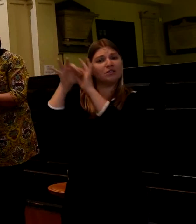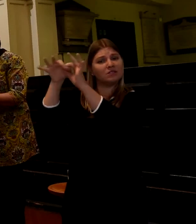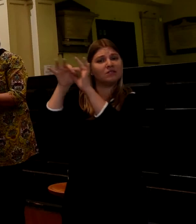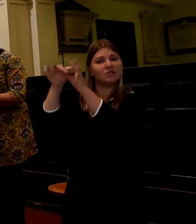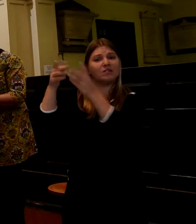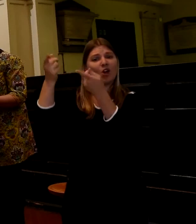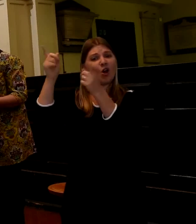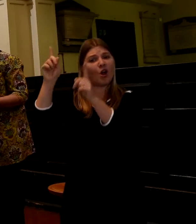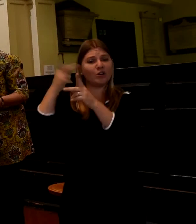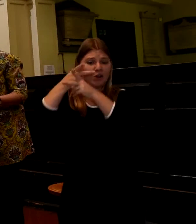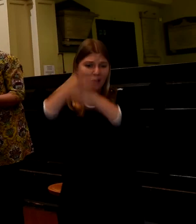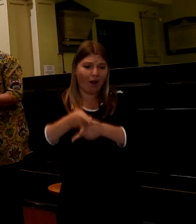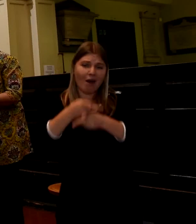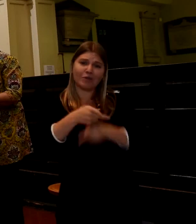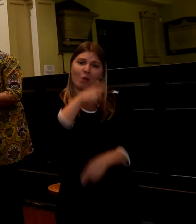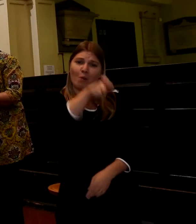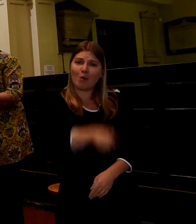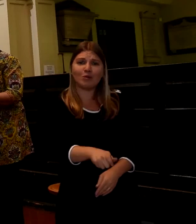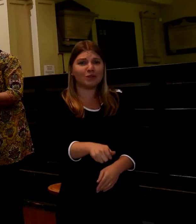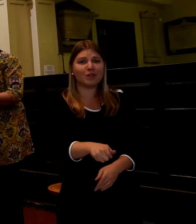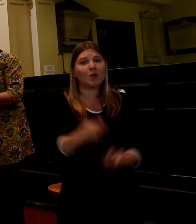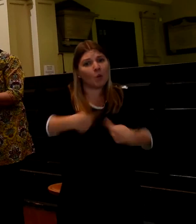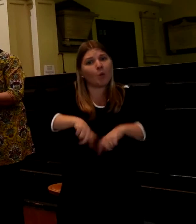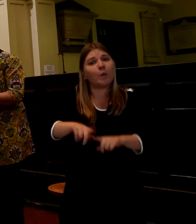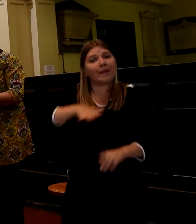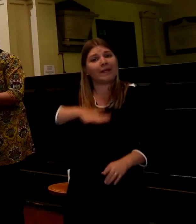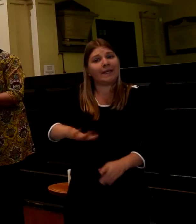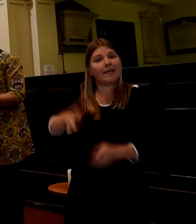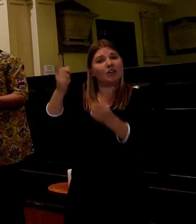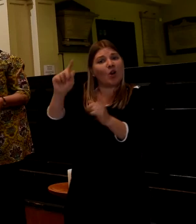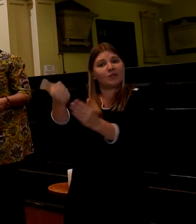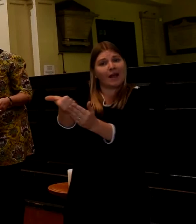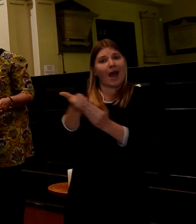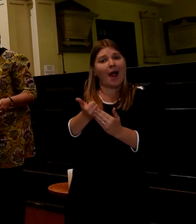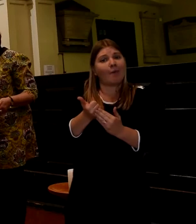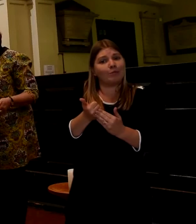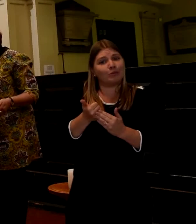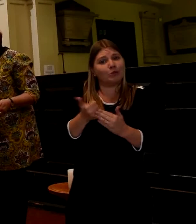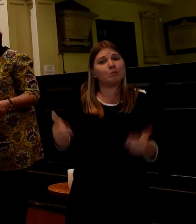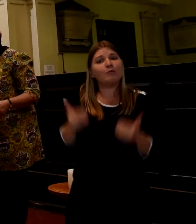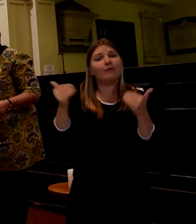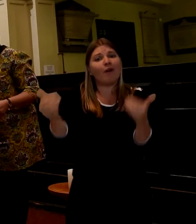We acknowledge that we will need god's help to go on from here but life does go on and we are going on.